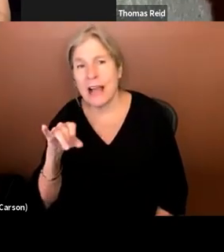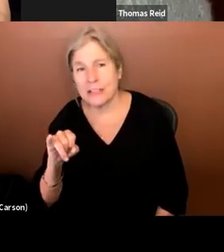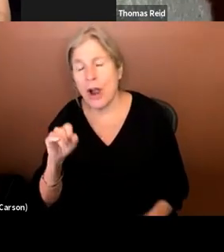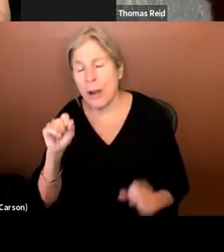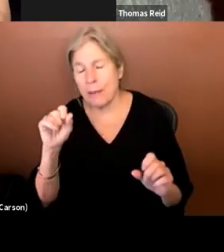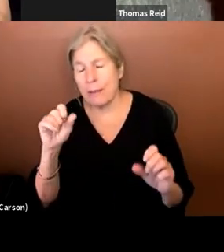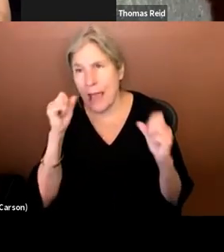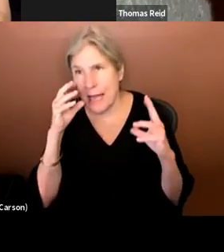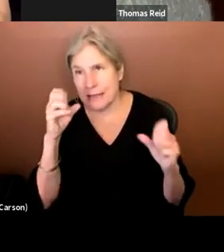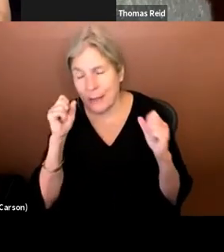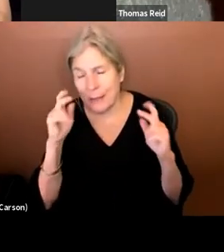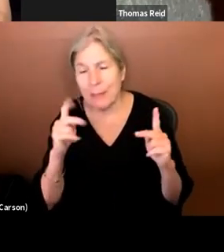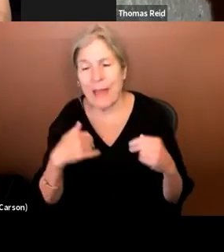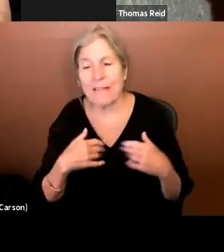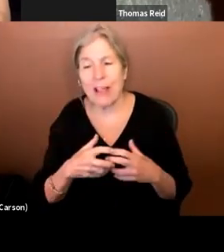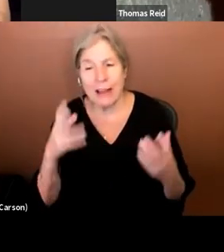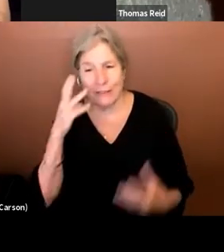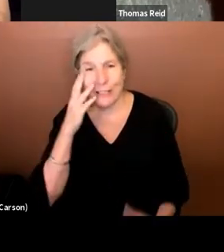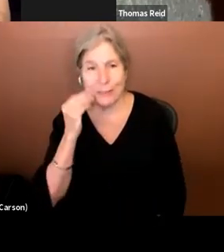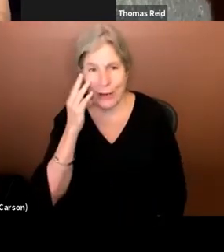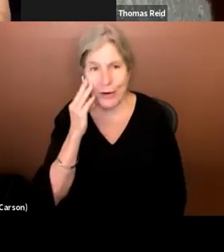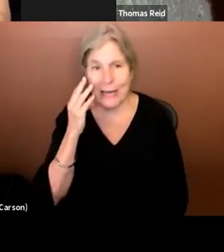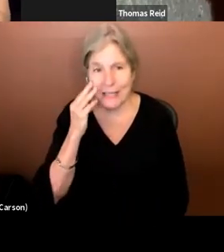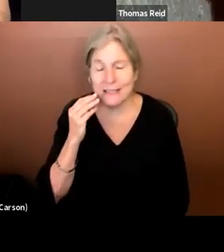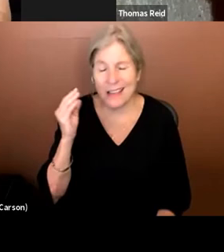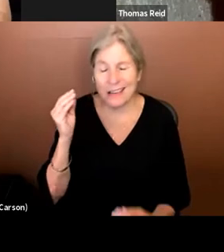of experience being allies and